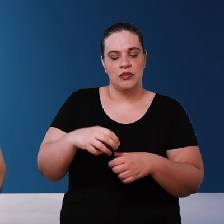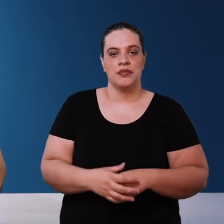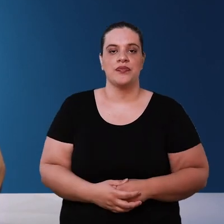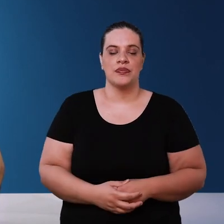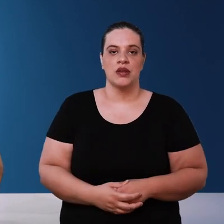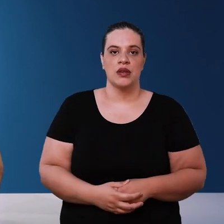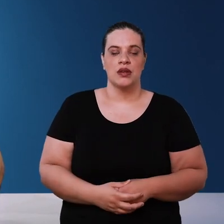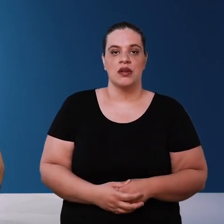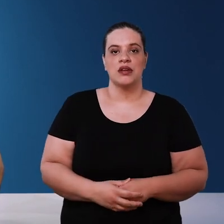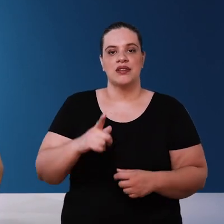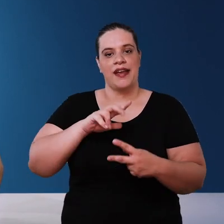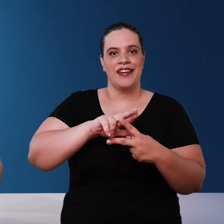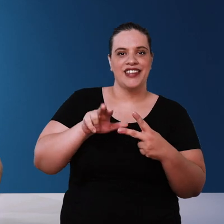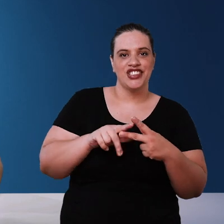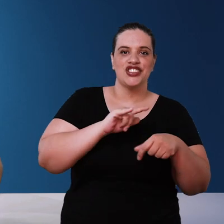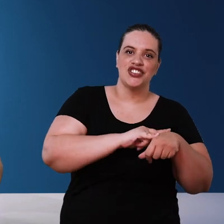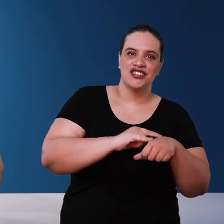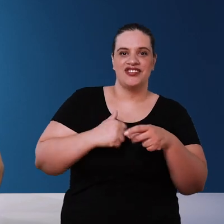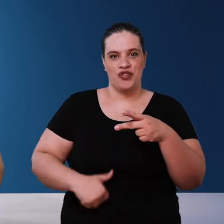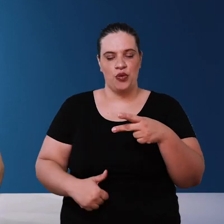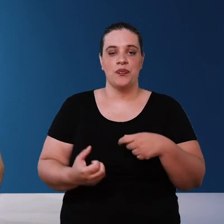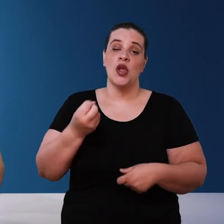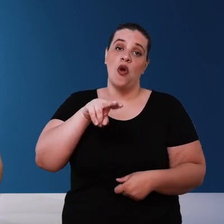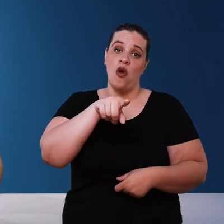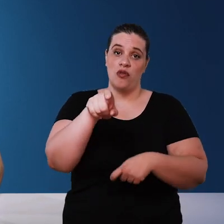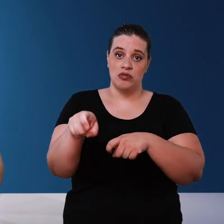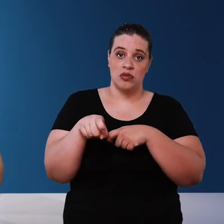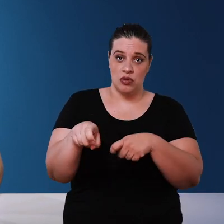solids or even if you are in a rural area you want to make a more noble use